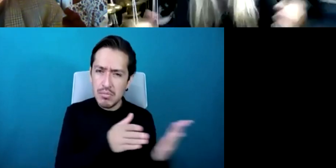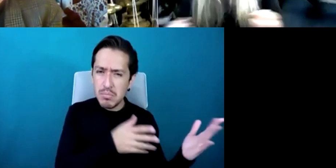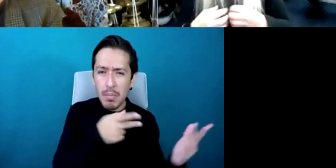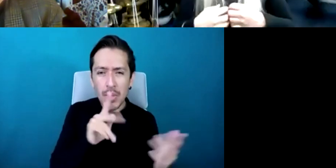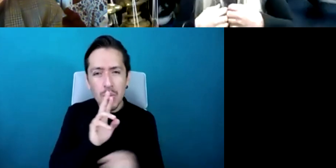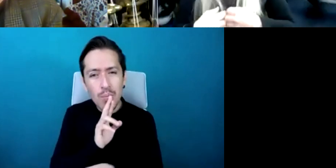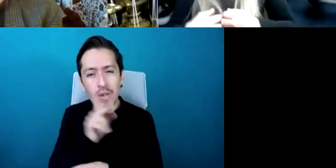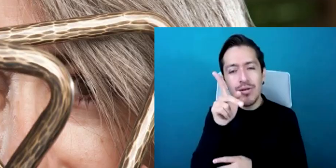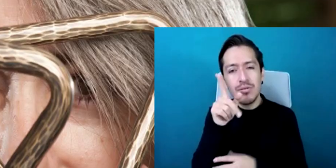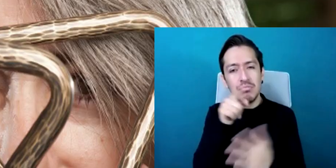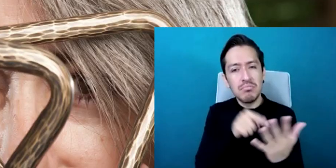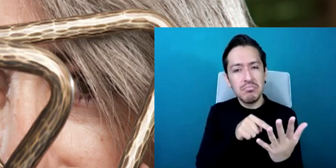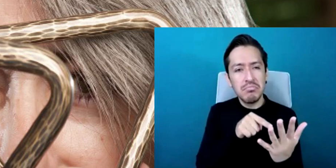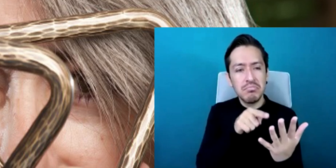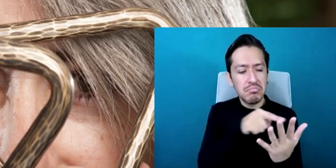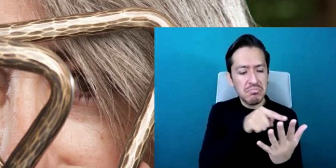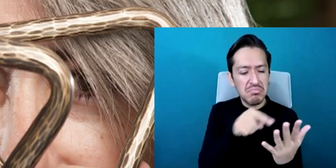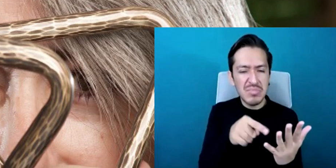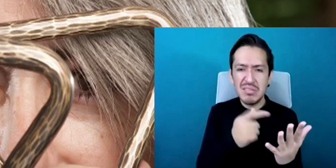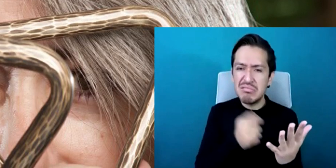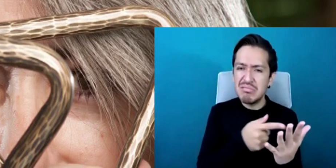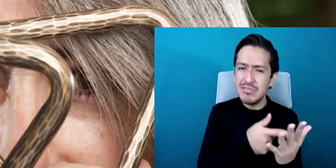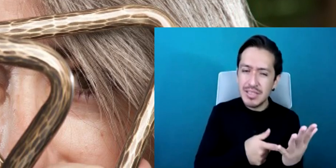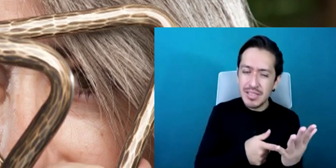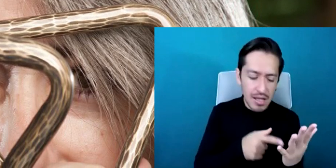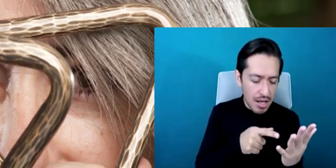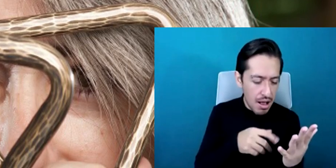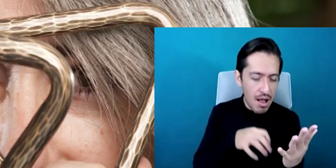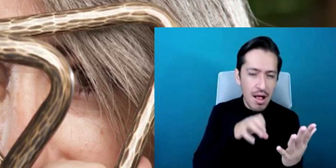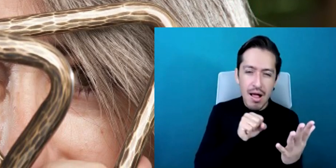and you're you're starting with almost like this wonderment almost like a child with a brand-new